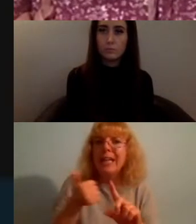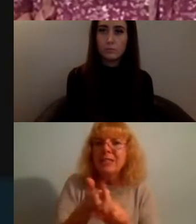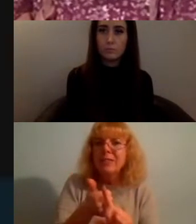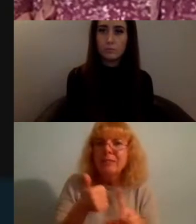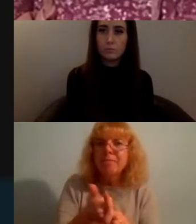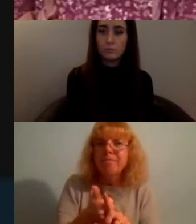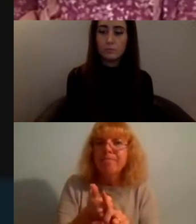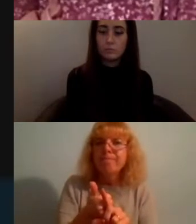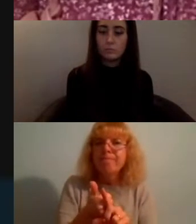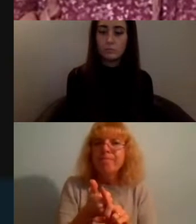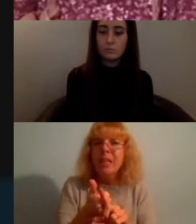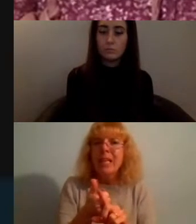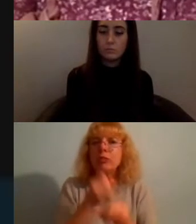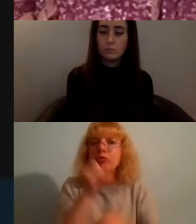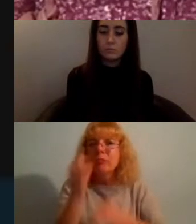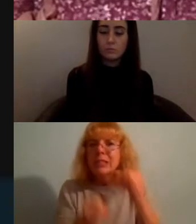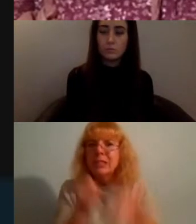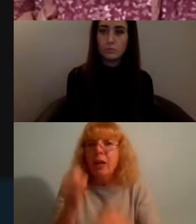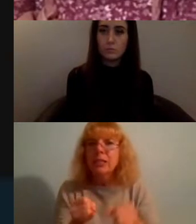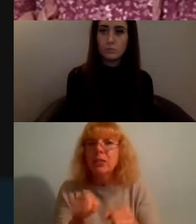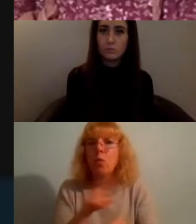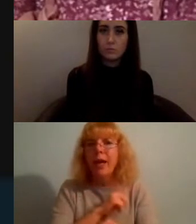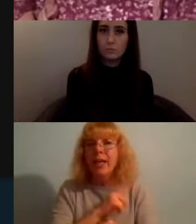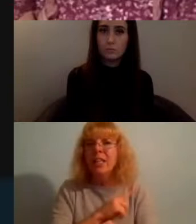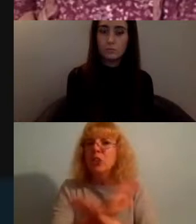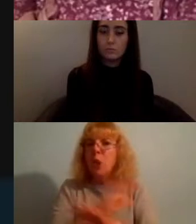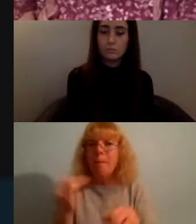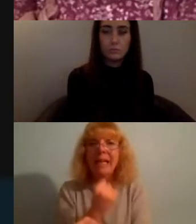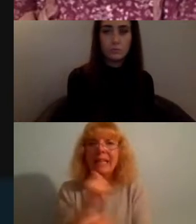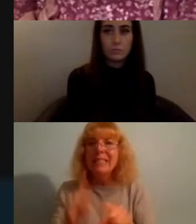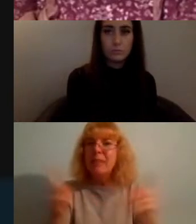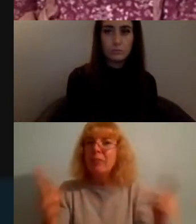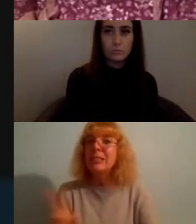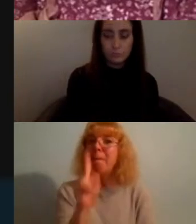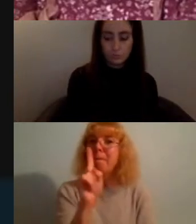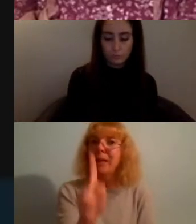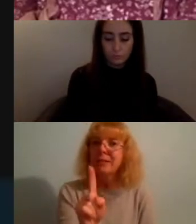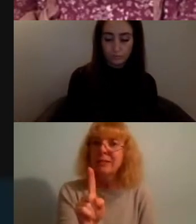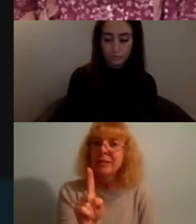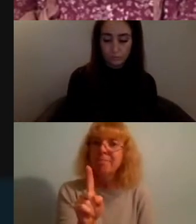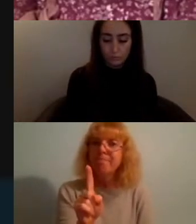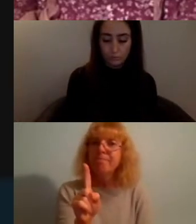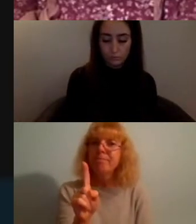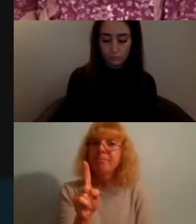doesn't make a difference but actually what we ended up doing through this is we ended up